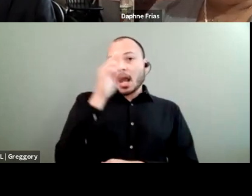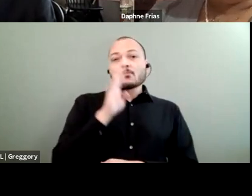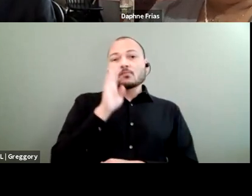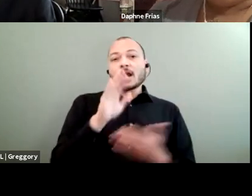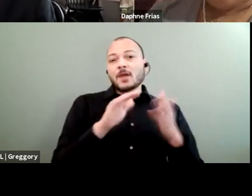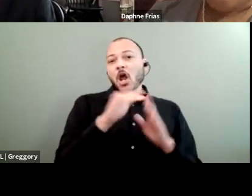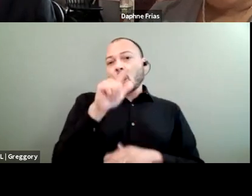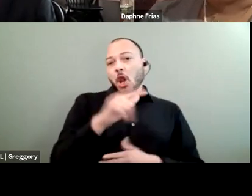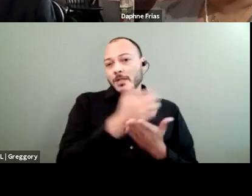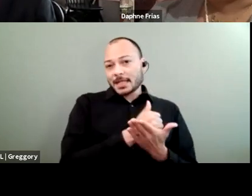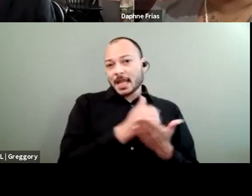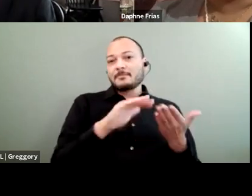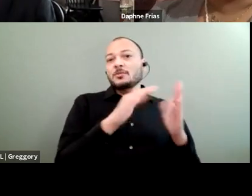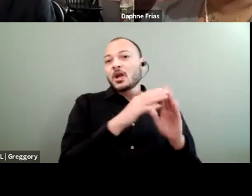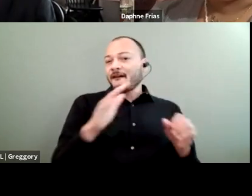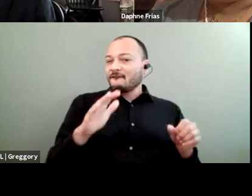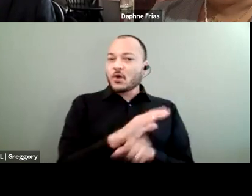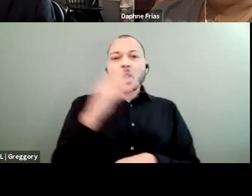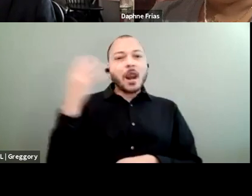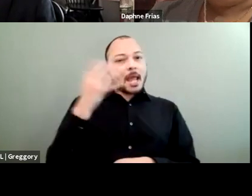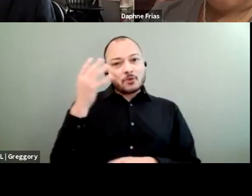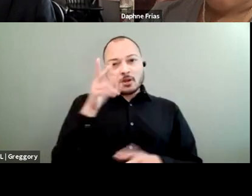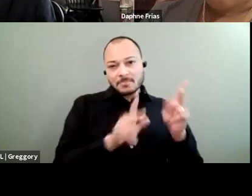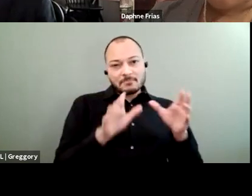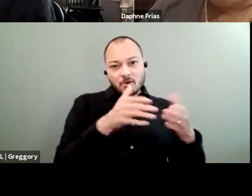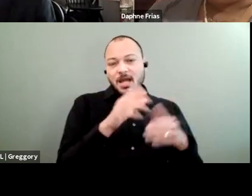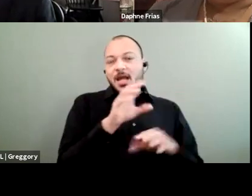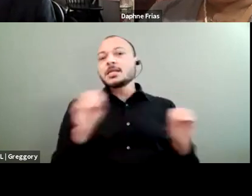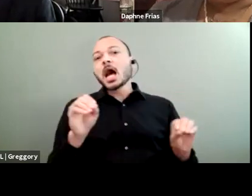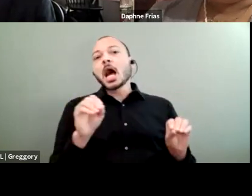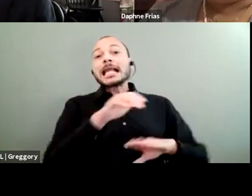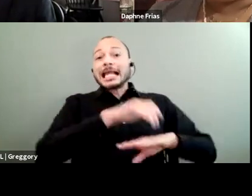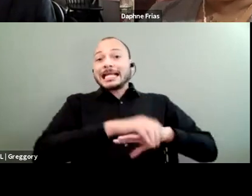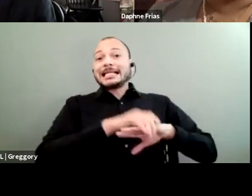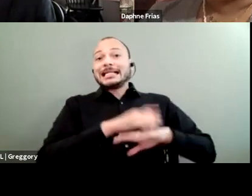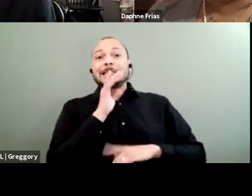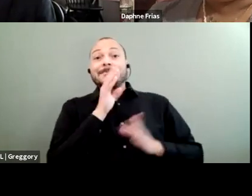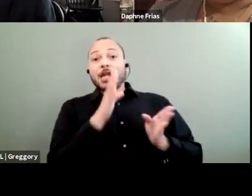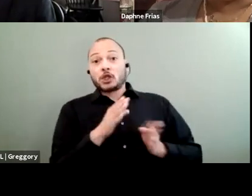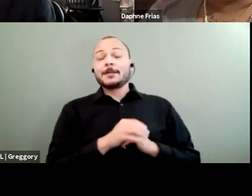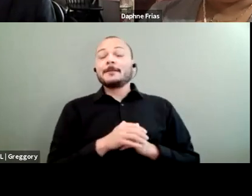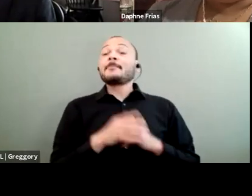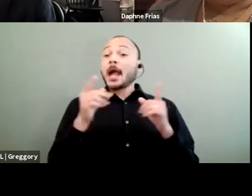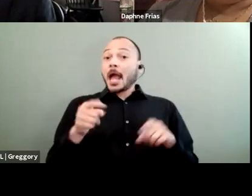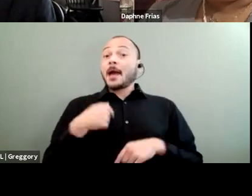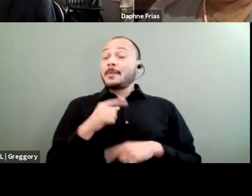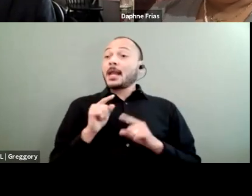full of immigrants and non-English speakers. So when I went to a predominantly white institution